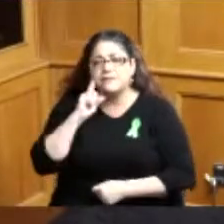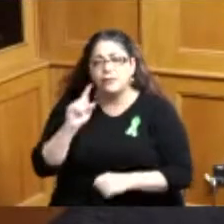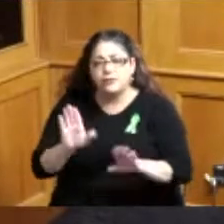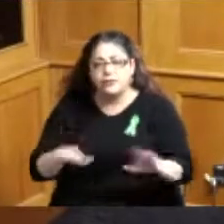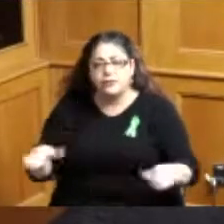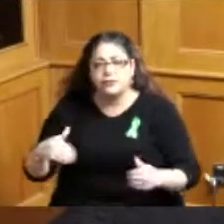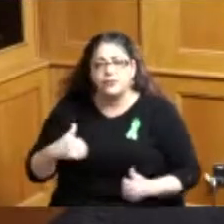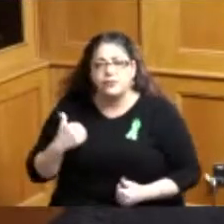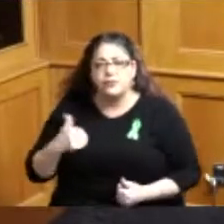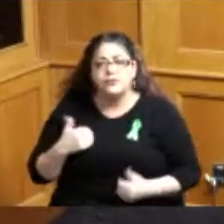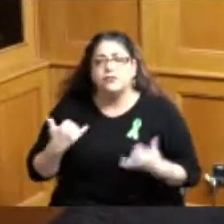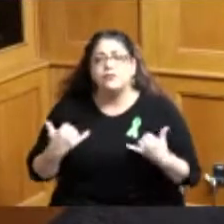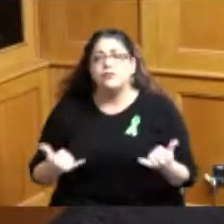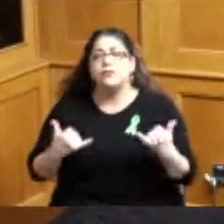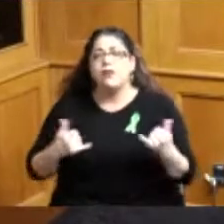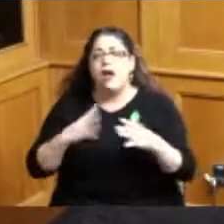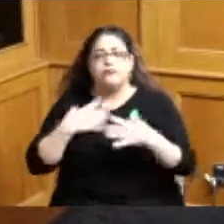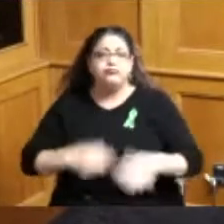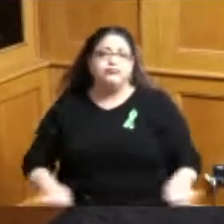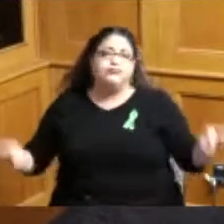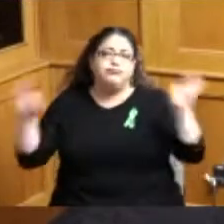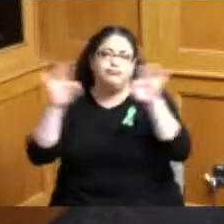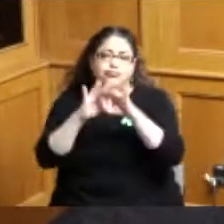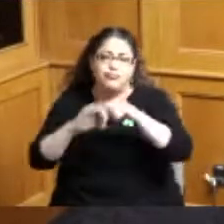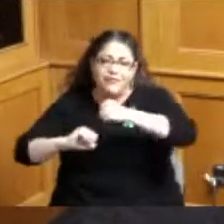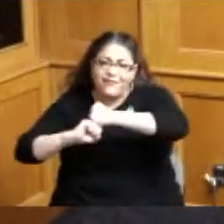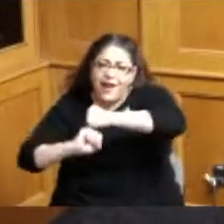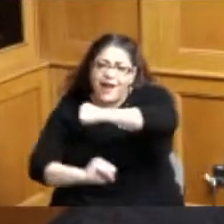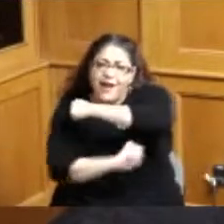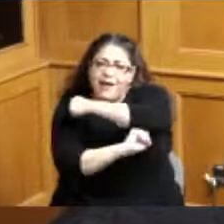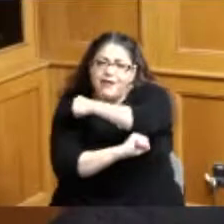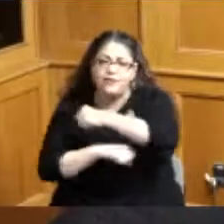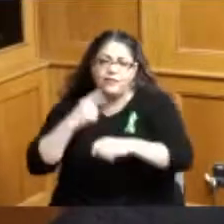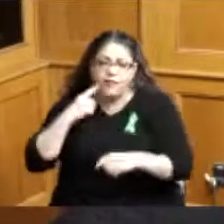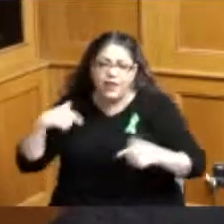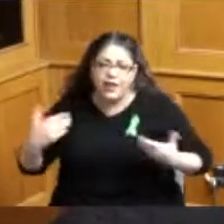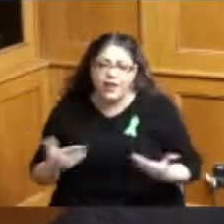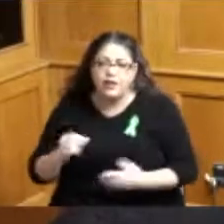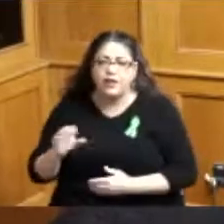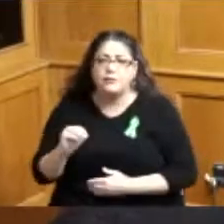fundamental to the future of Hamilton County and where is the need for comprehensive coordinated